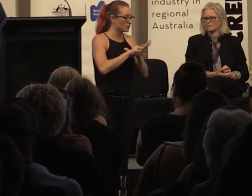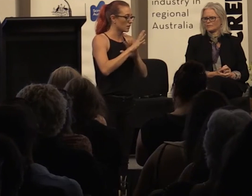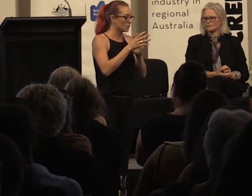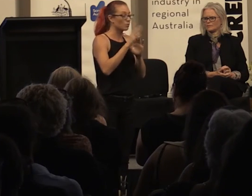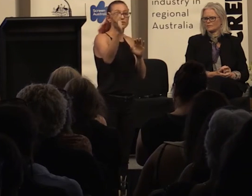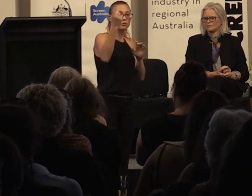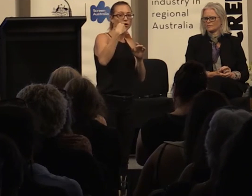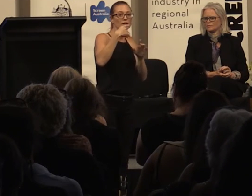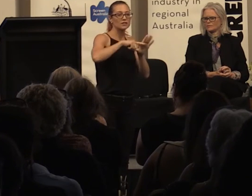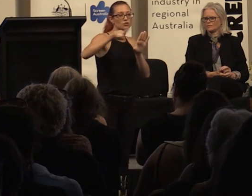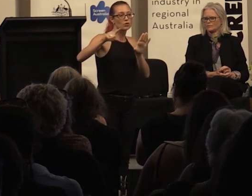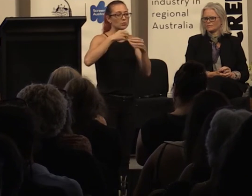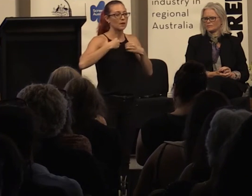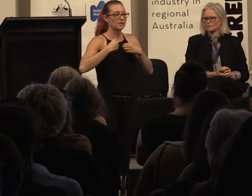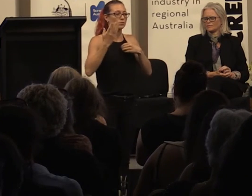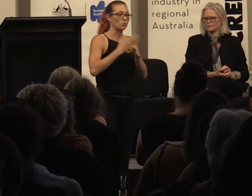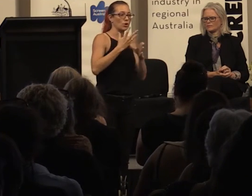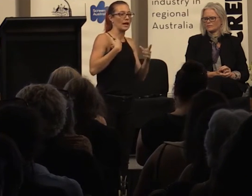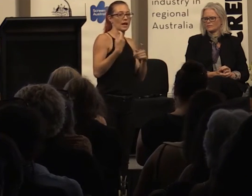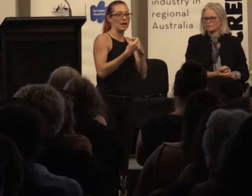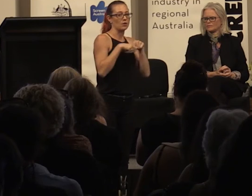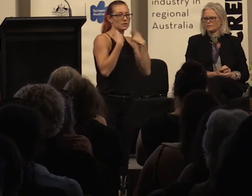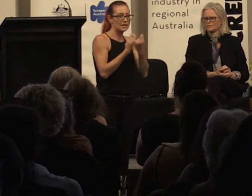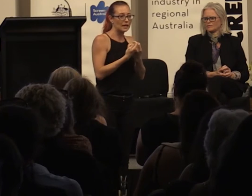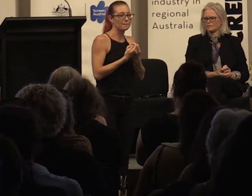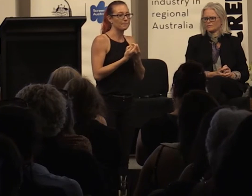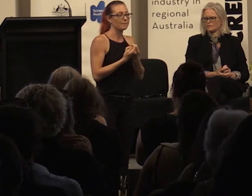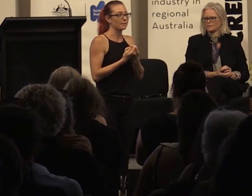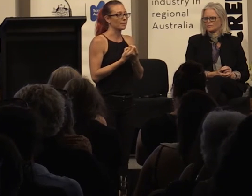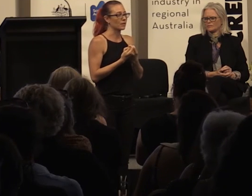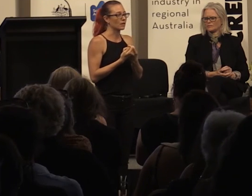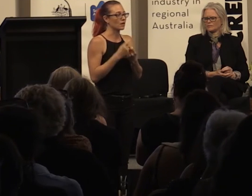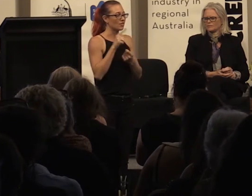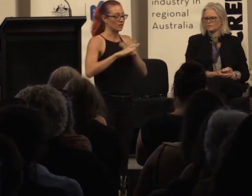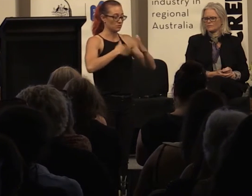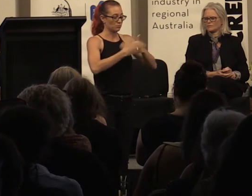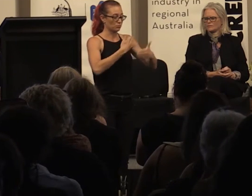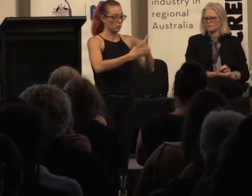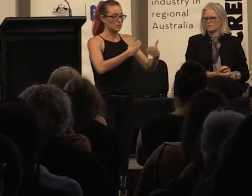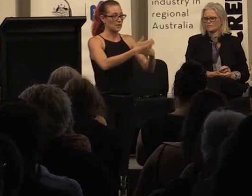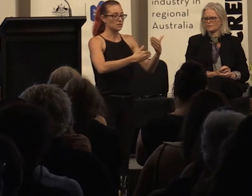come into work with our team and that's a process of actually looking at